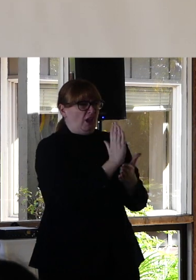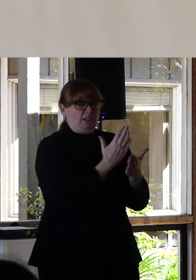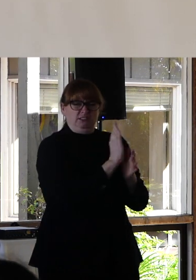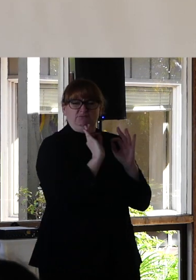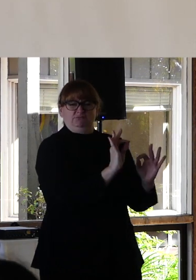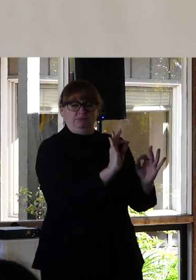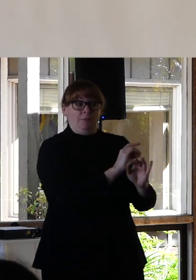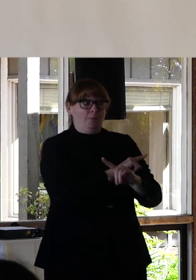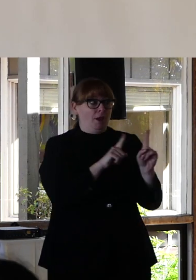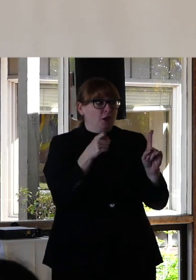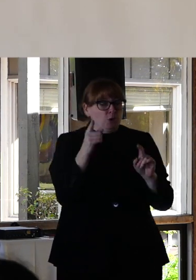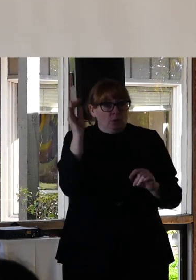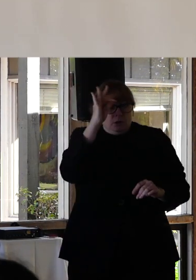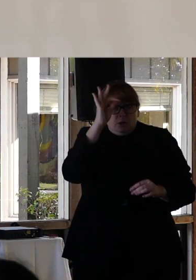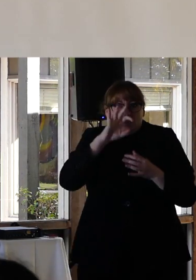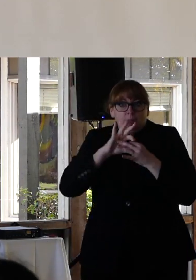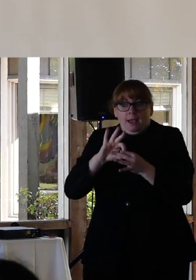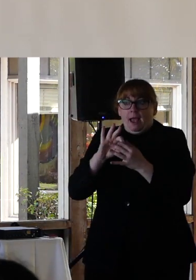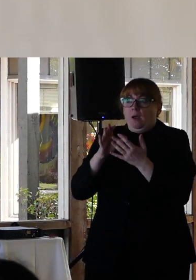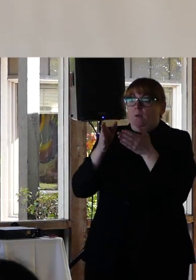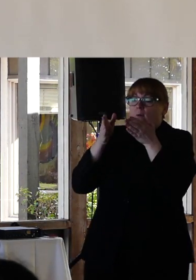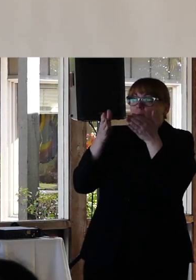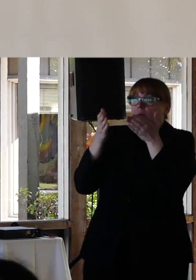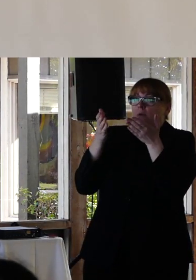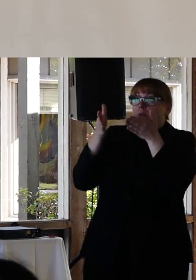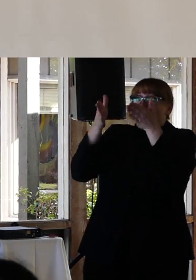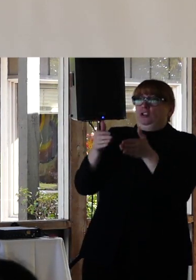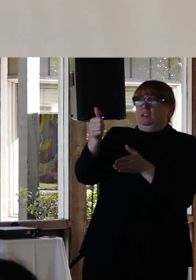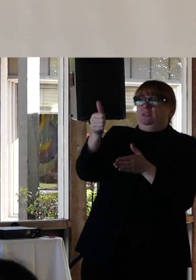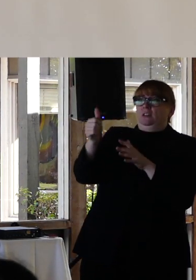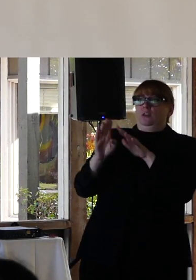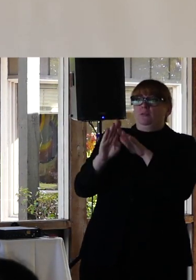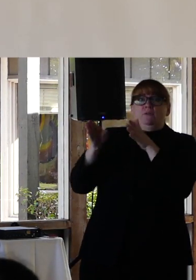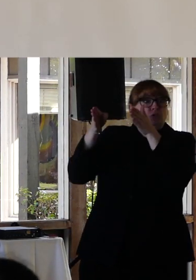about the realities of someone who is a refugee or an undocumented immigrant.